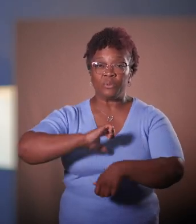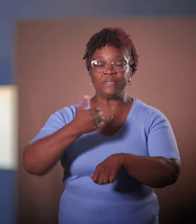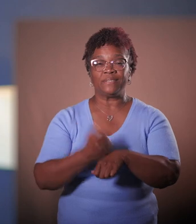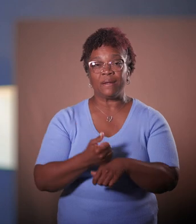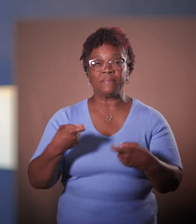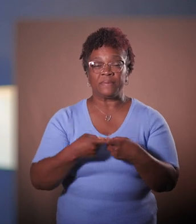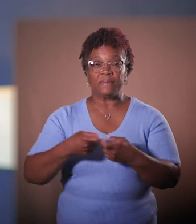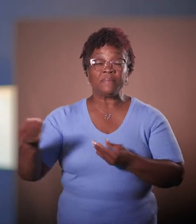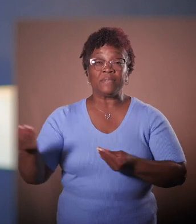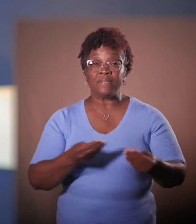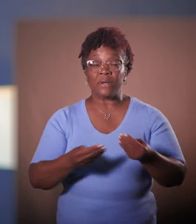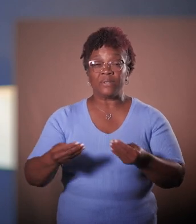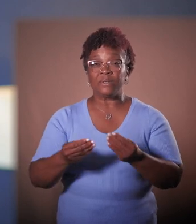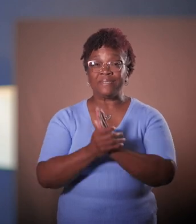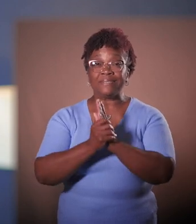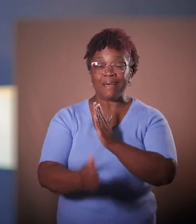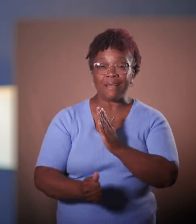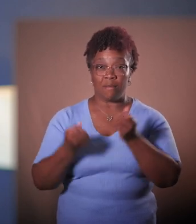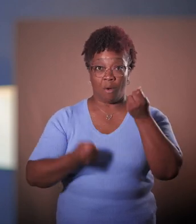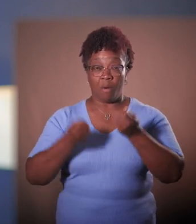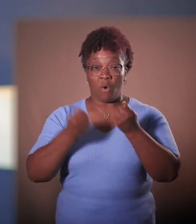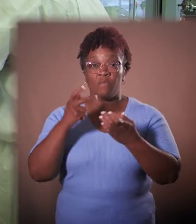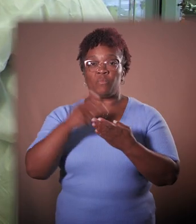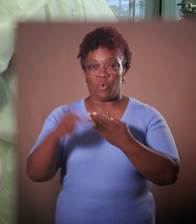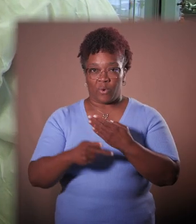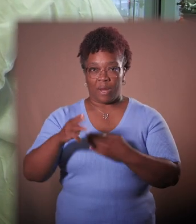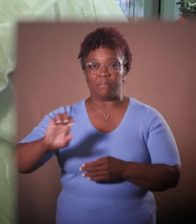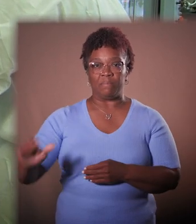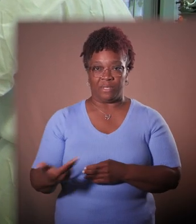a semiconductor talent and automotive initiative in Michigan,